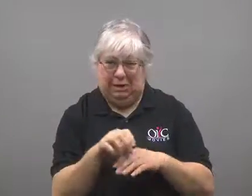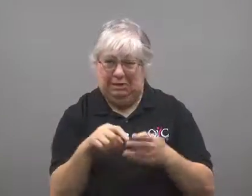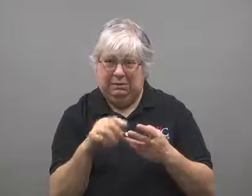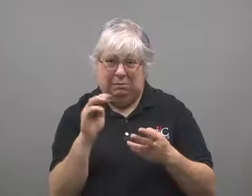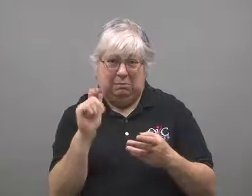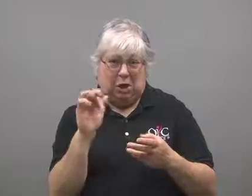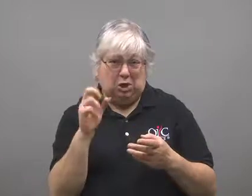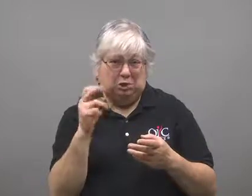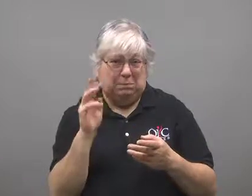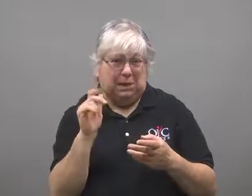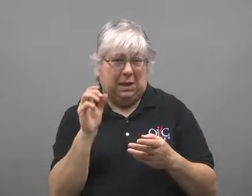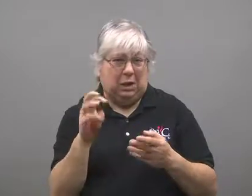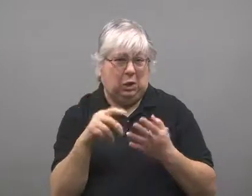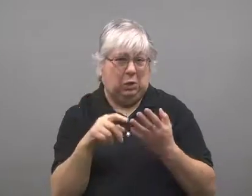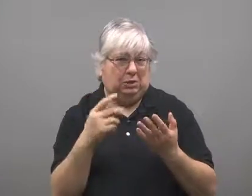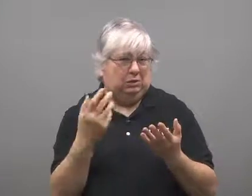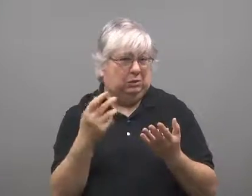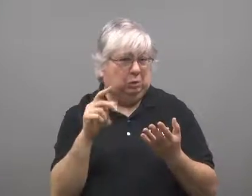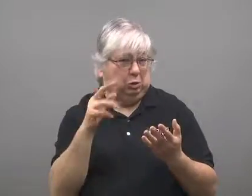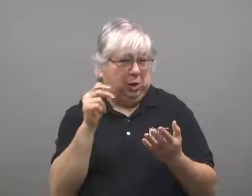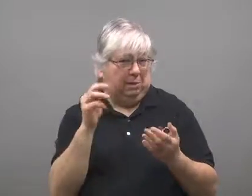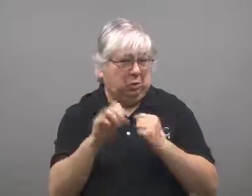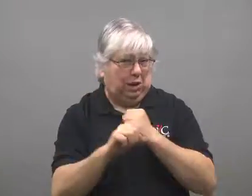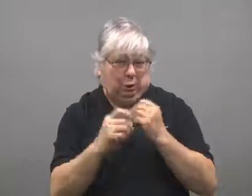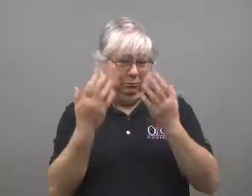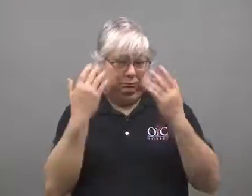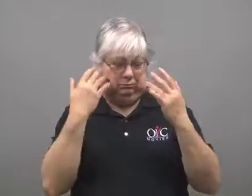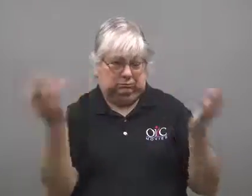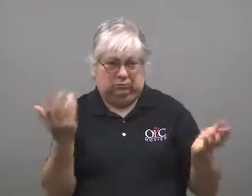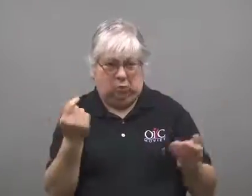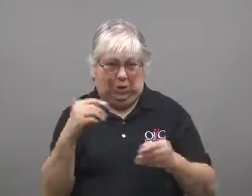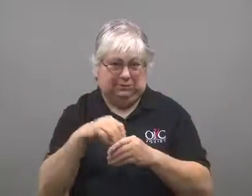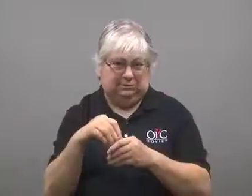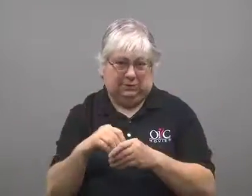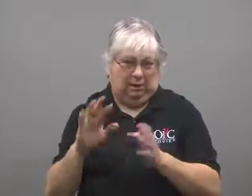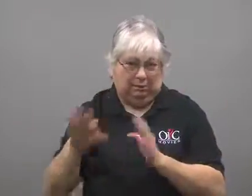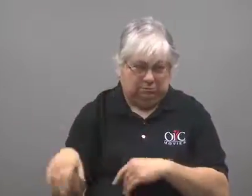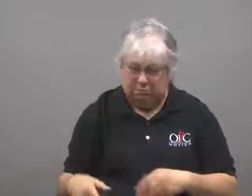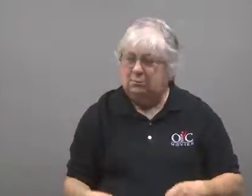marshmallows, graham crackers, and I don't know what all is in it.